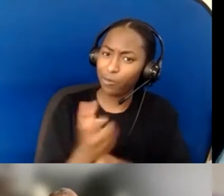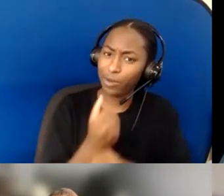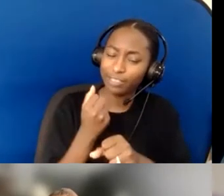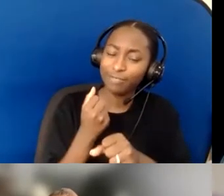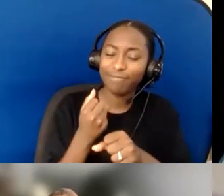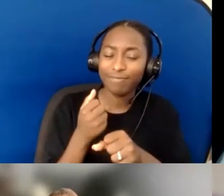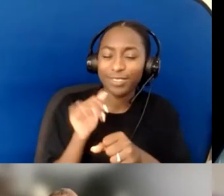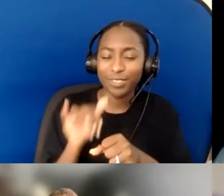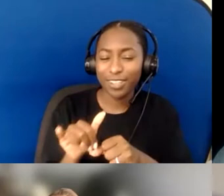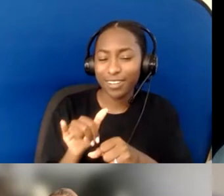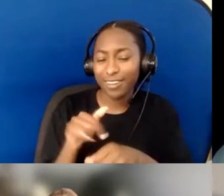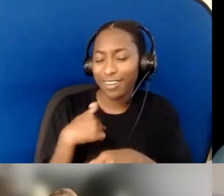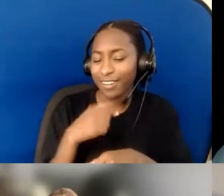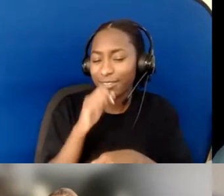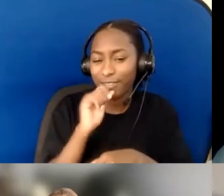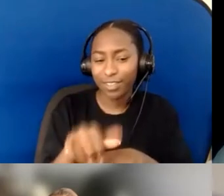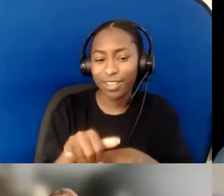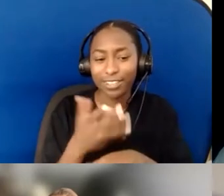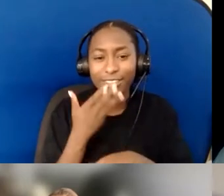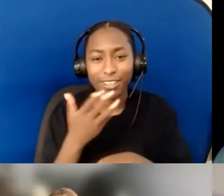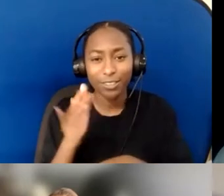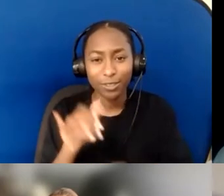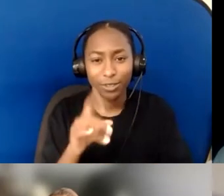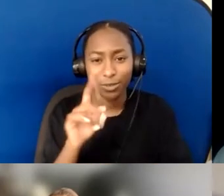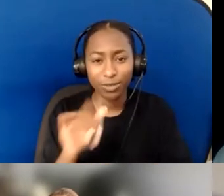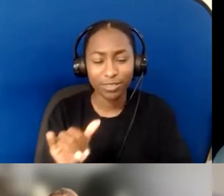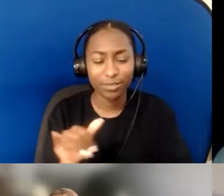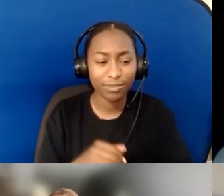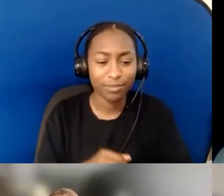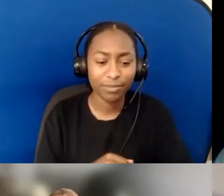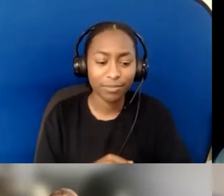Judy, thank you for that invitation and a reminder to celebrate.